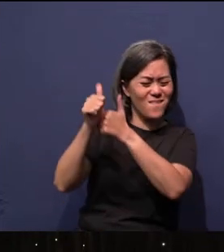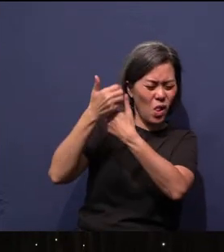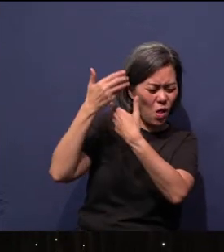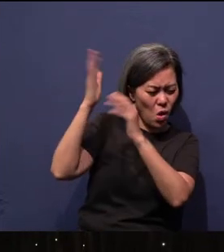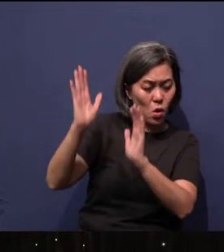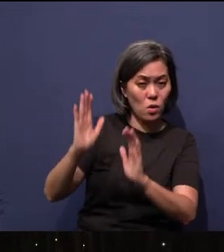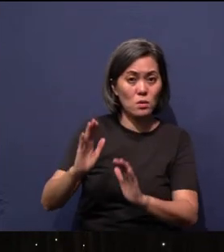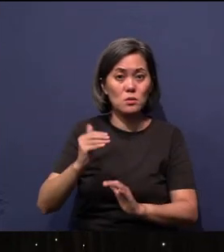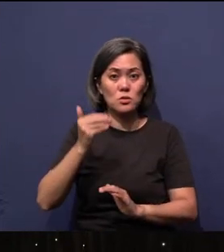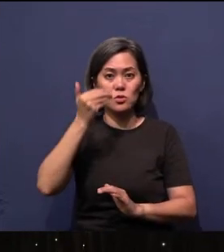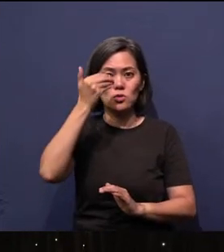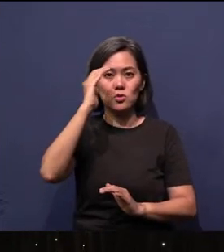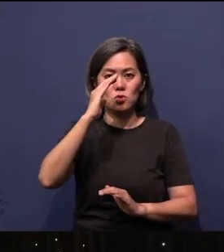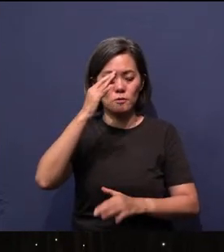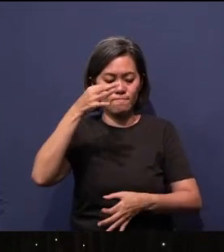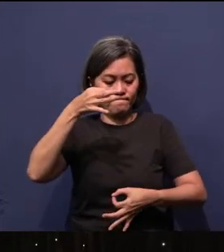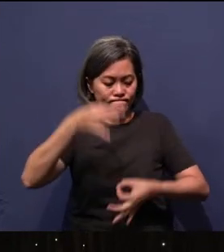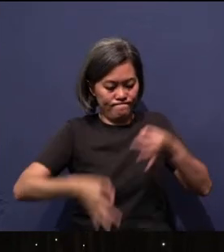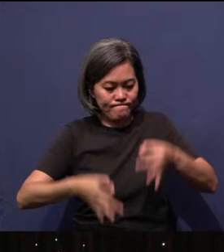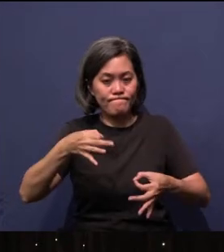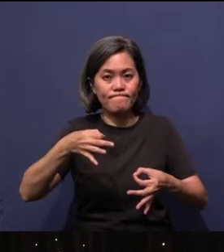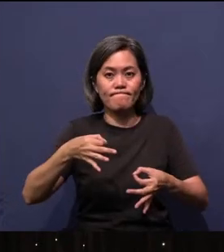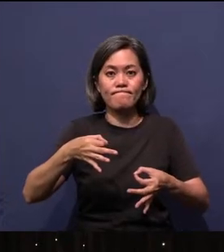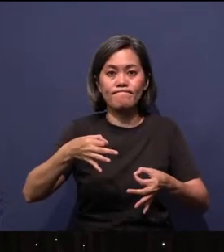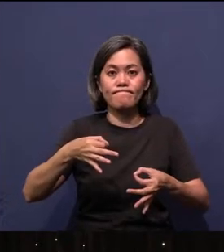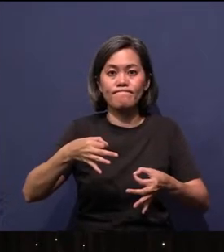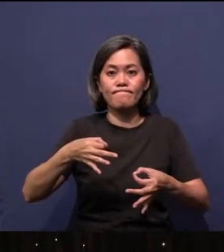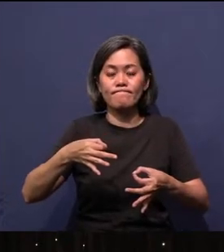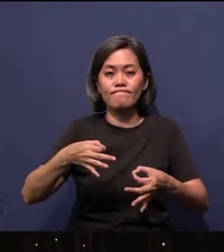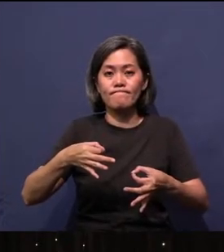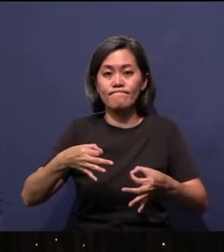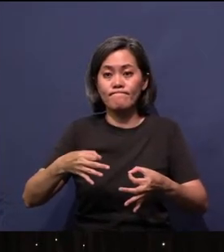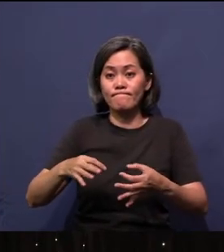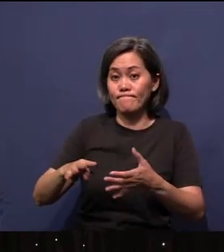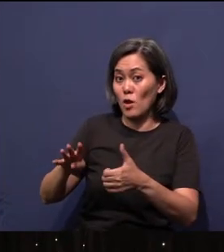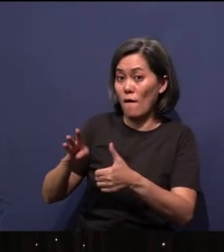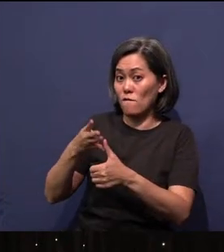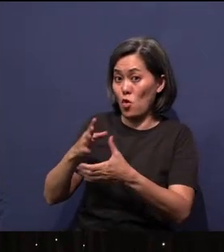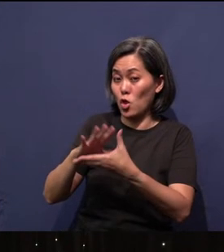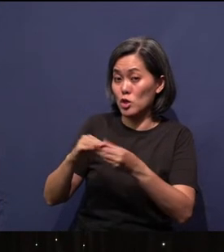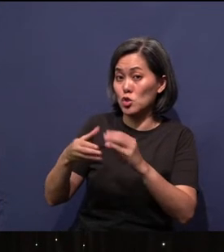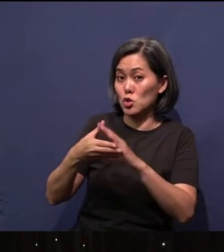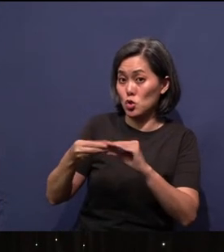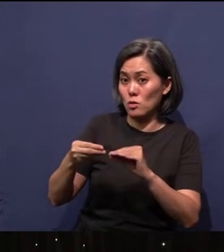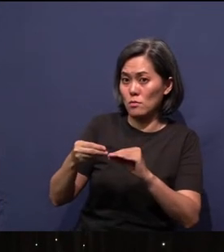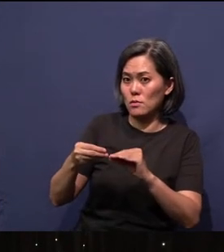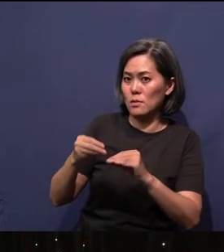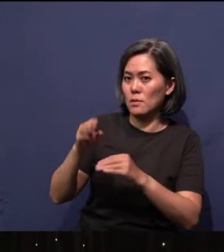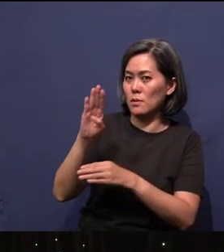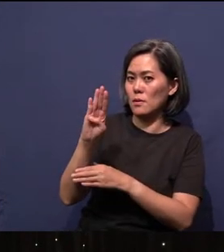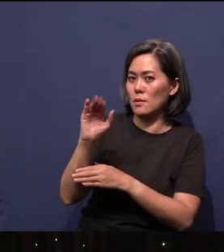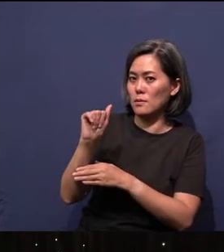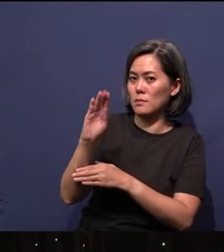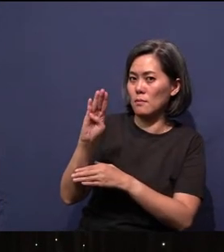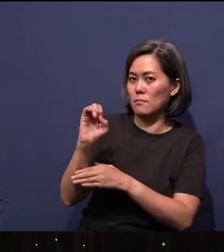calls judgment. The fourth story is the story of Babel. Here you find, man says, “You know what?